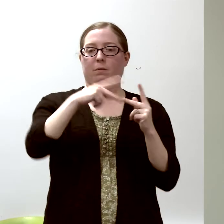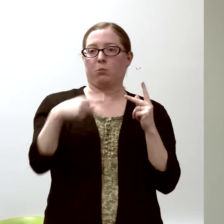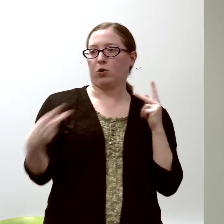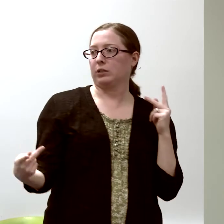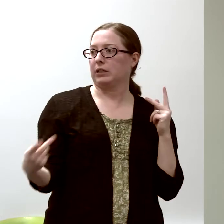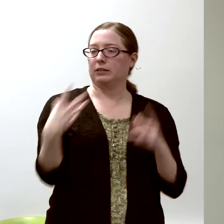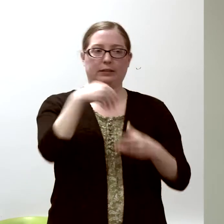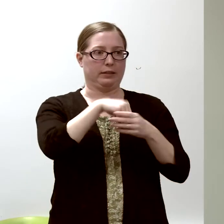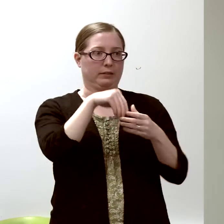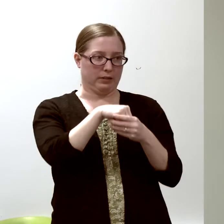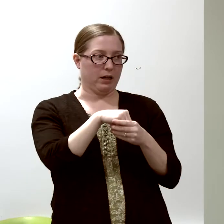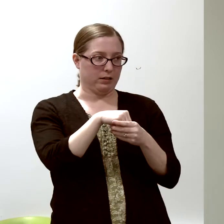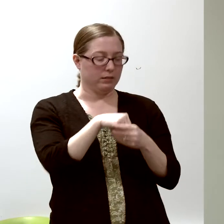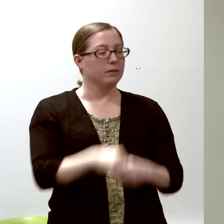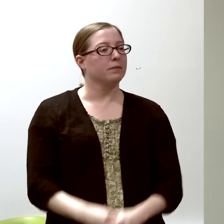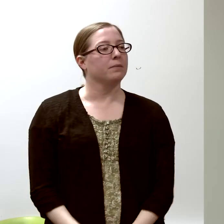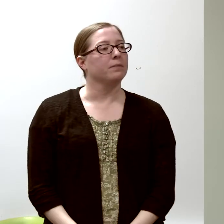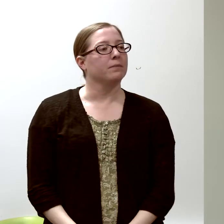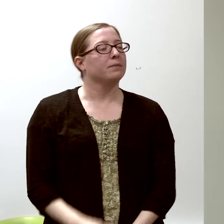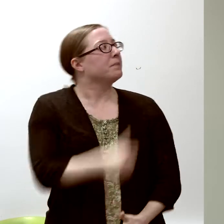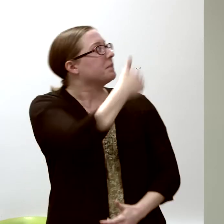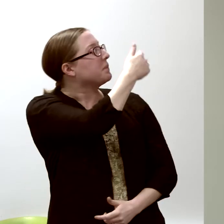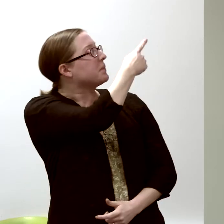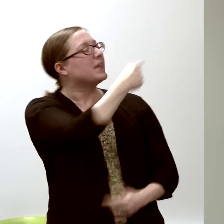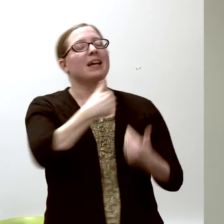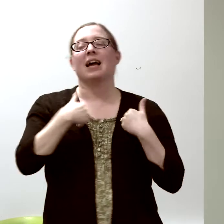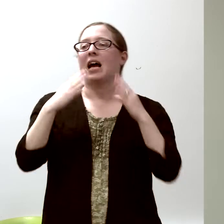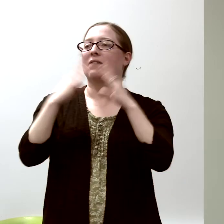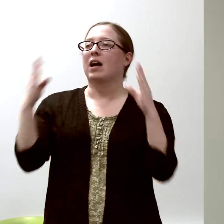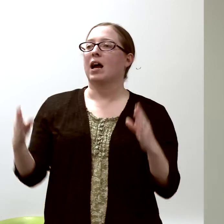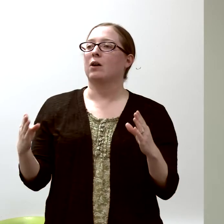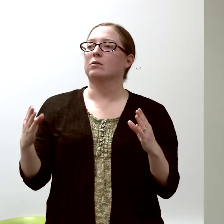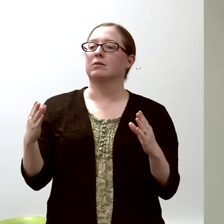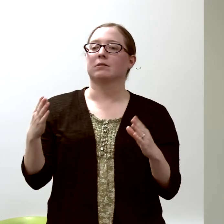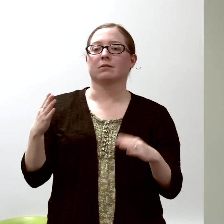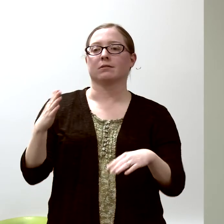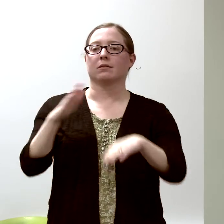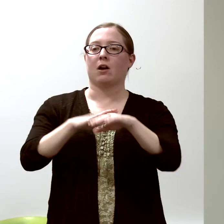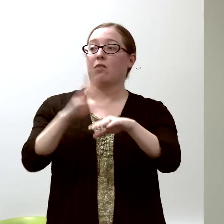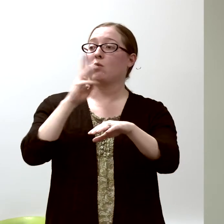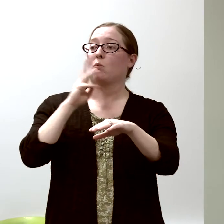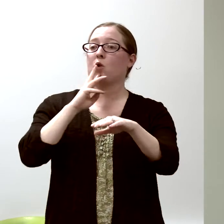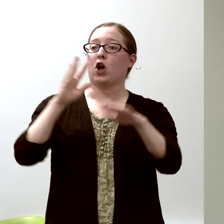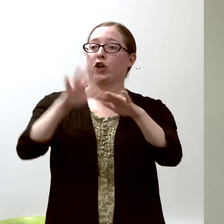and he had a house that was out on the point